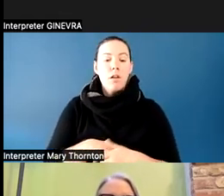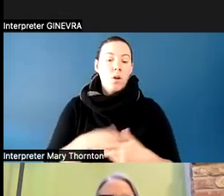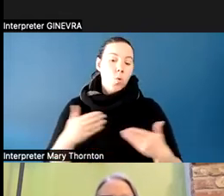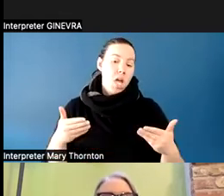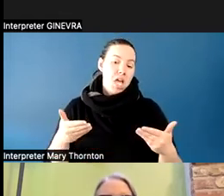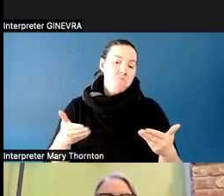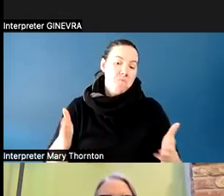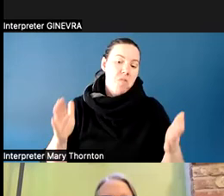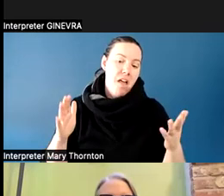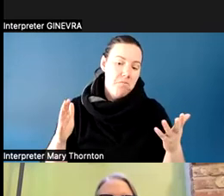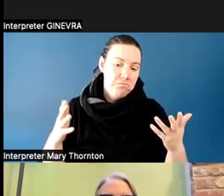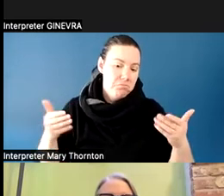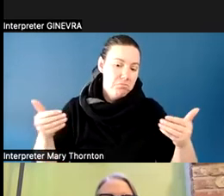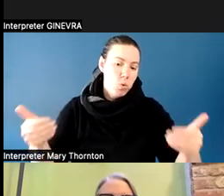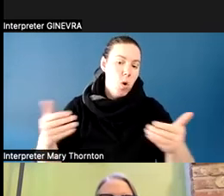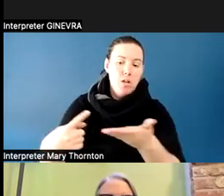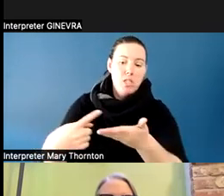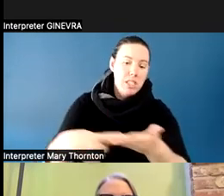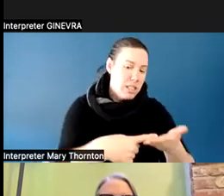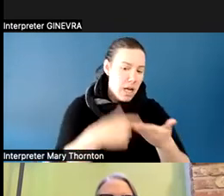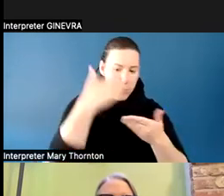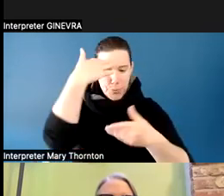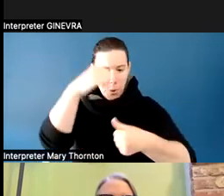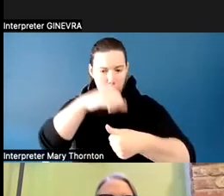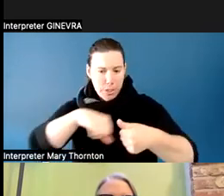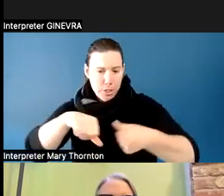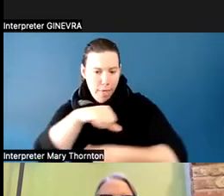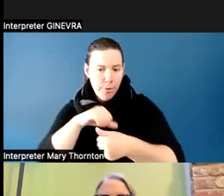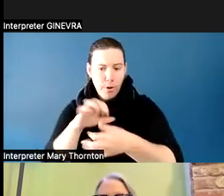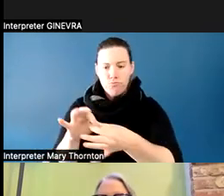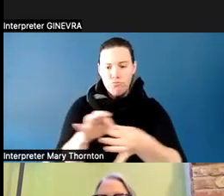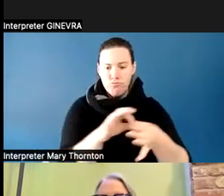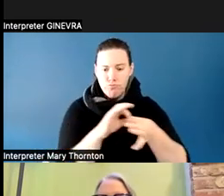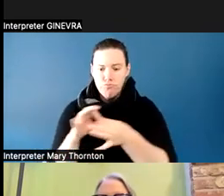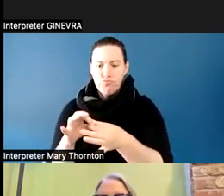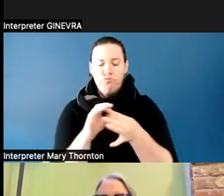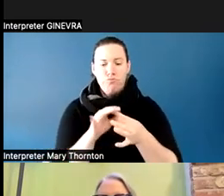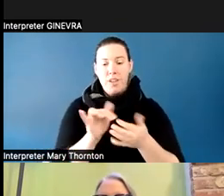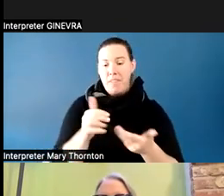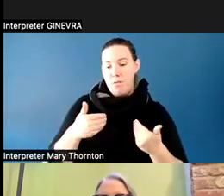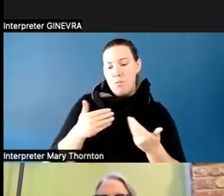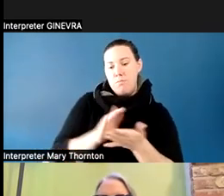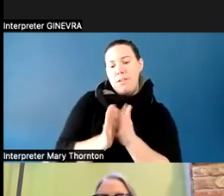really forming a cohort of students. They're free to leave the cameras on, leave the cameras